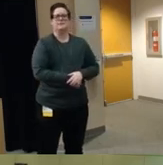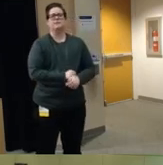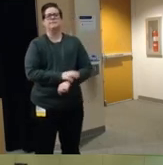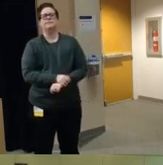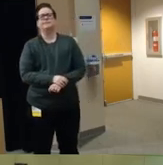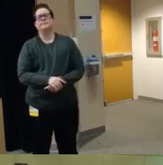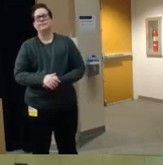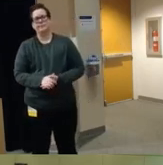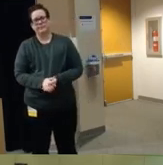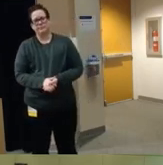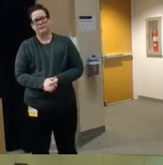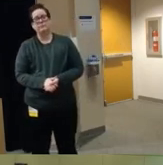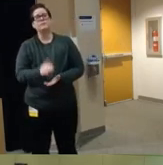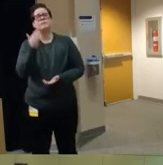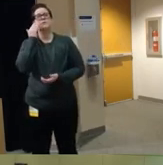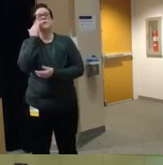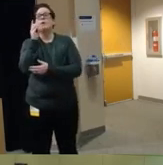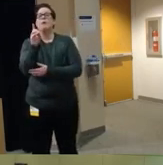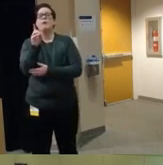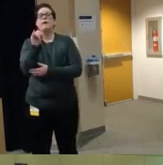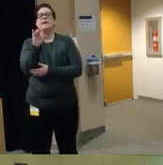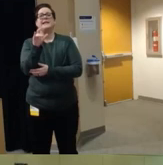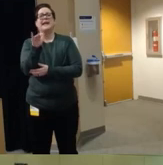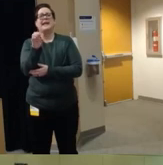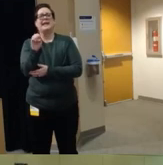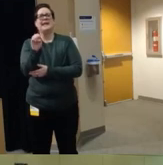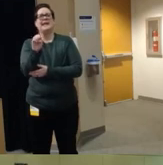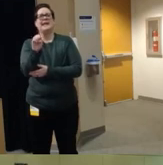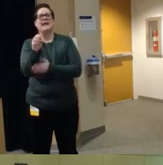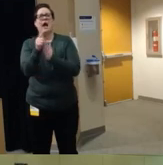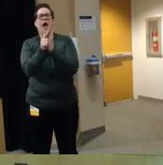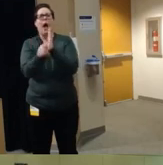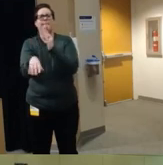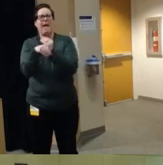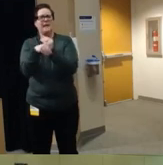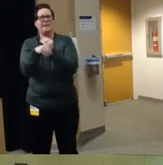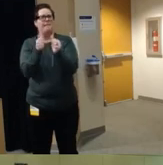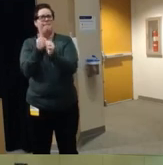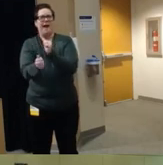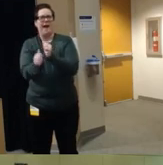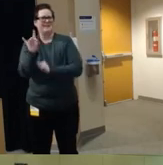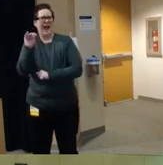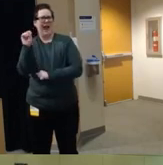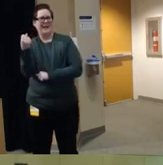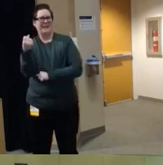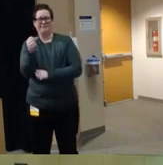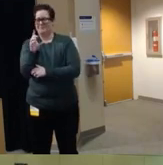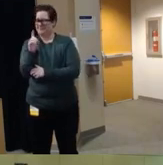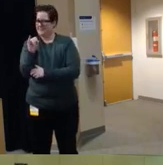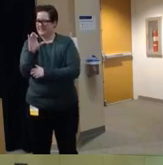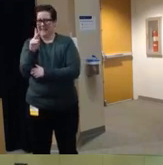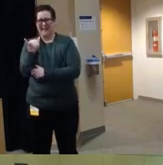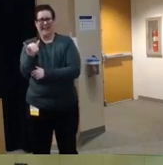um the dicki amendment that was passed um back in the 1980s really put a damper on any kind